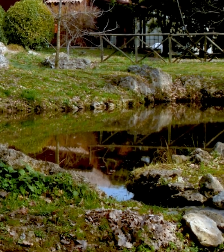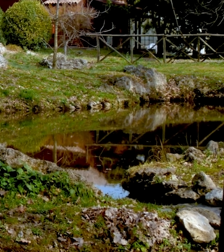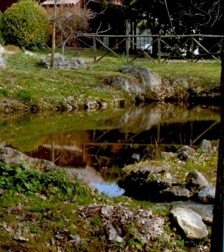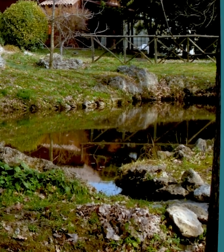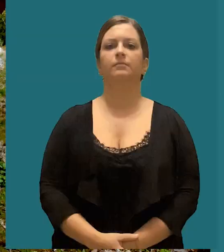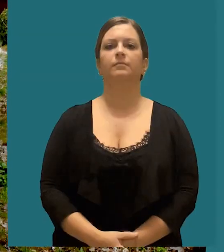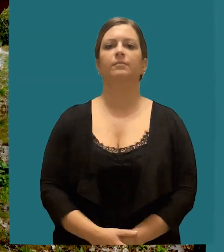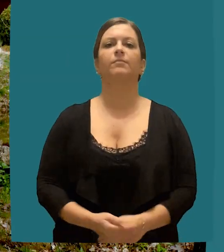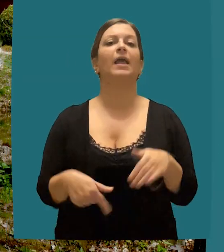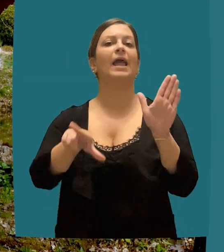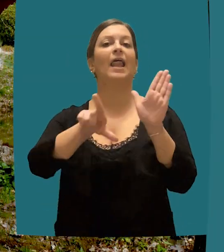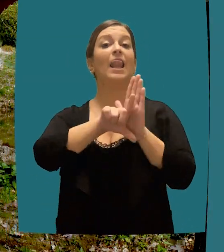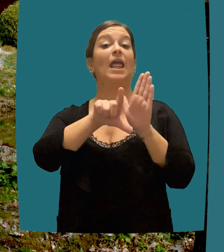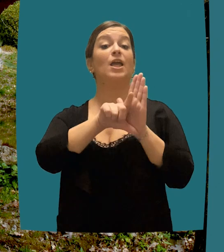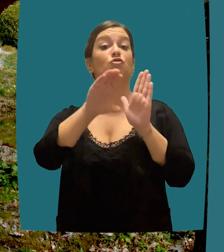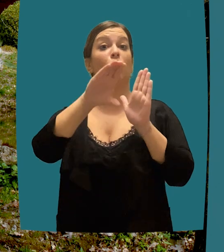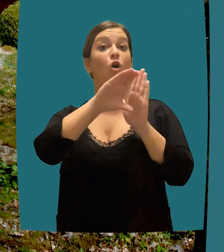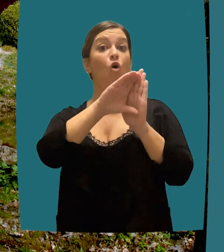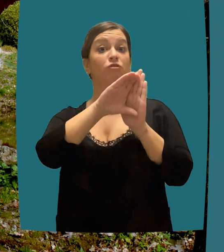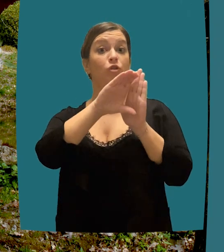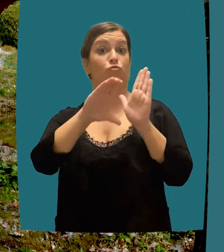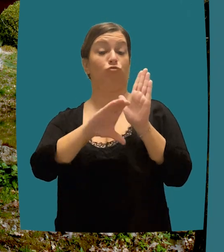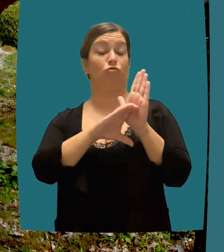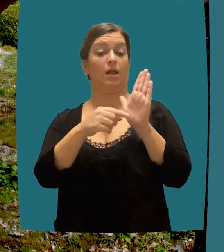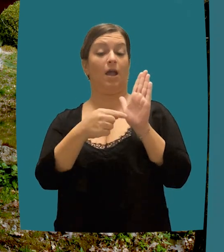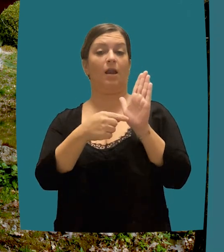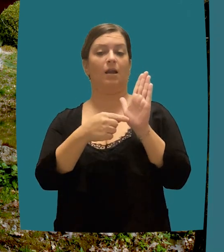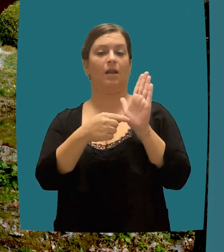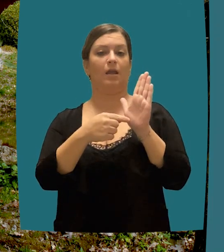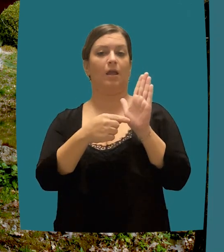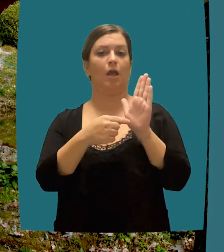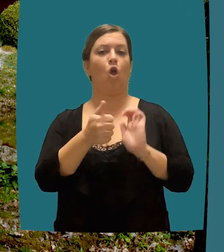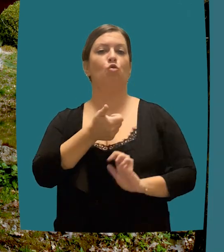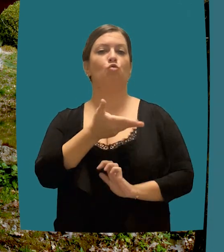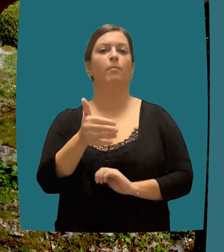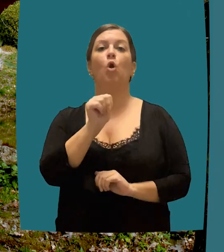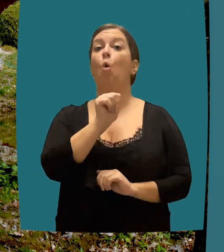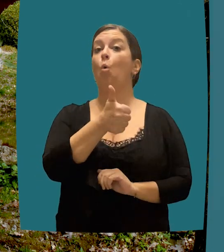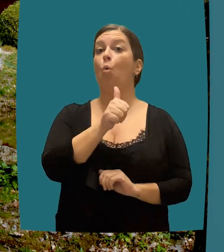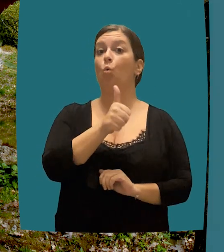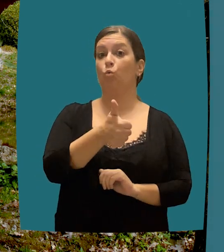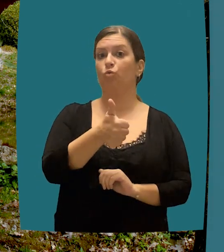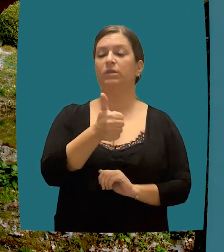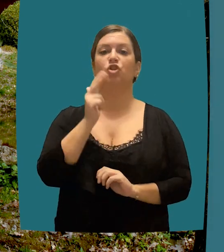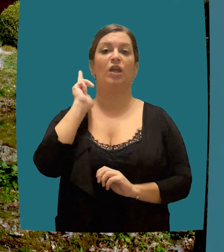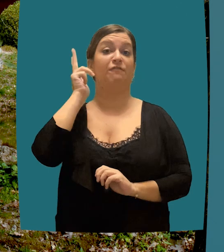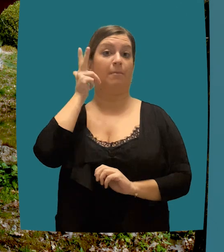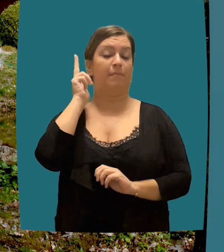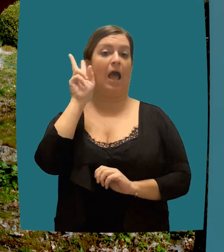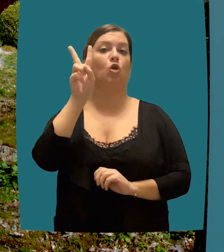Thanks to Constitutional Law February 11, 2022 number 1, which reformed Articles 9 and 41 of the Constitution,